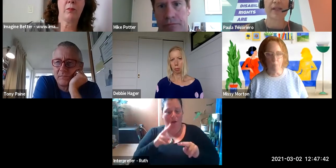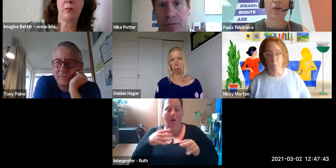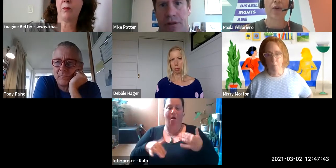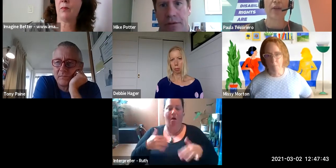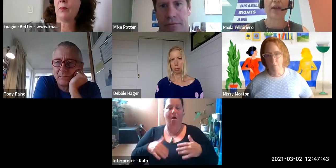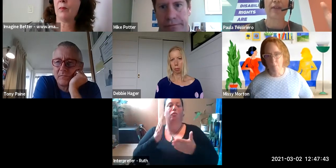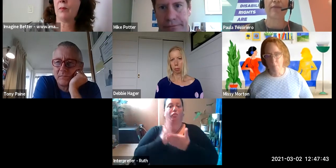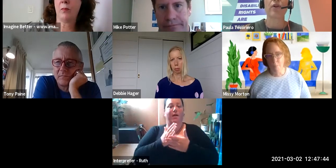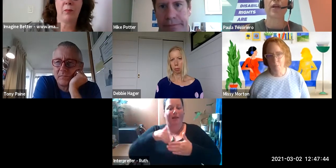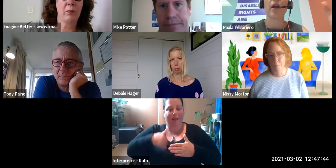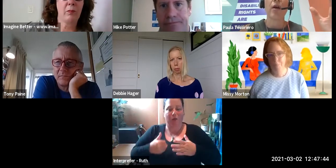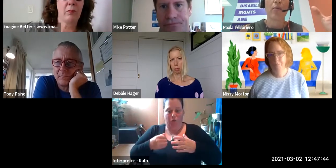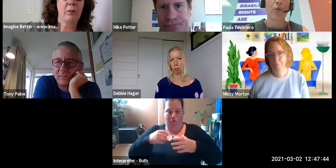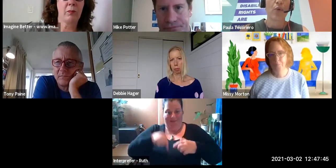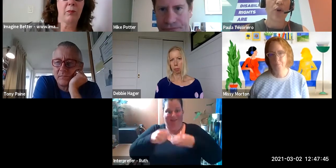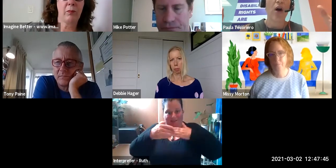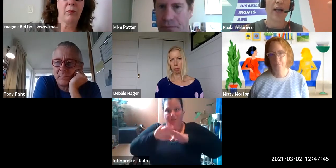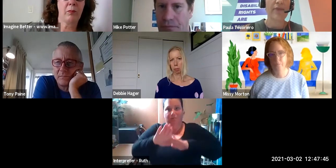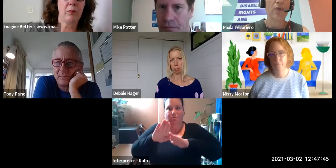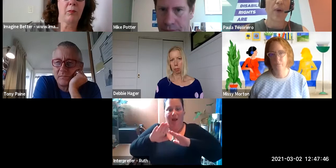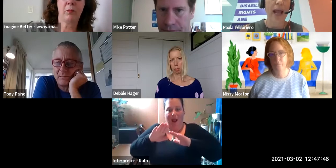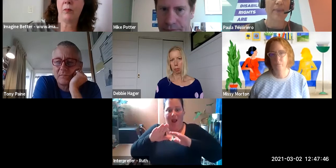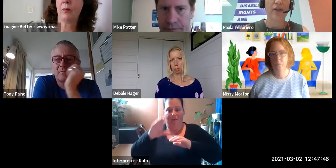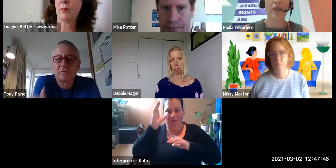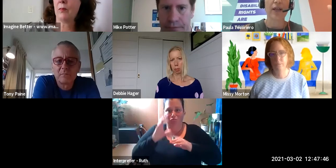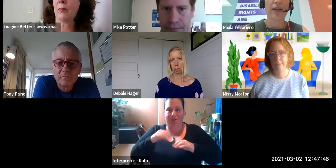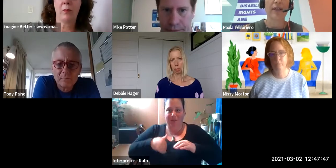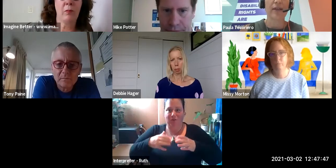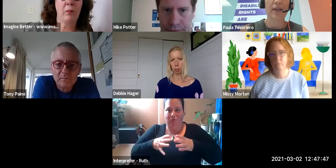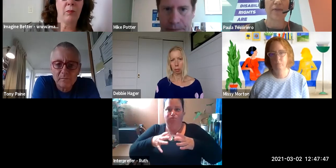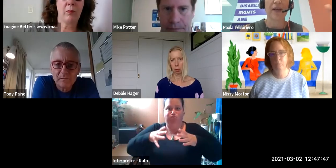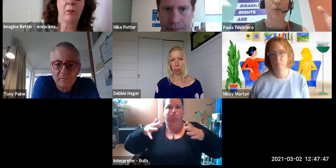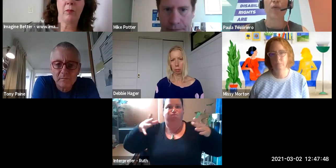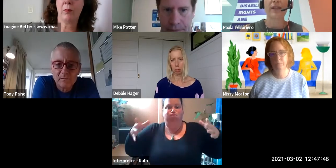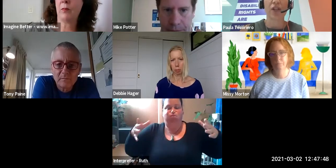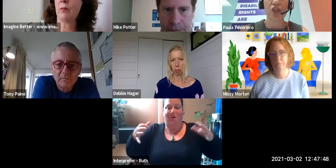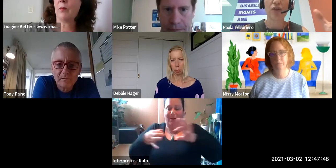and so i think at that very broad high level absolutely it affects all of us. It should